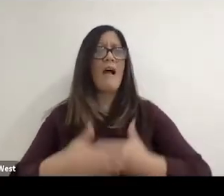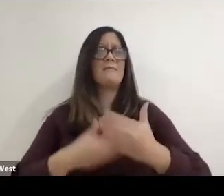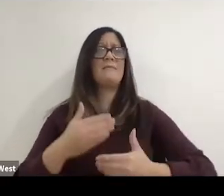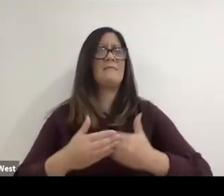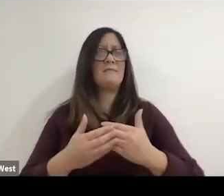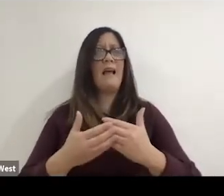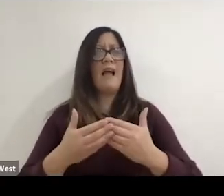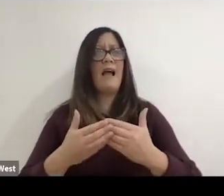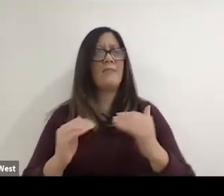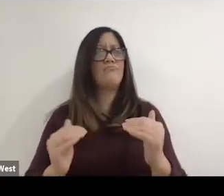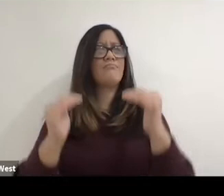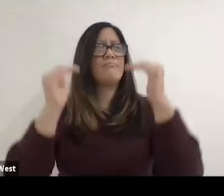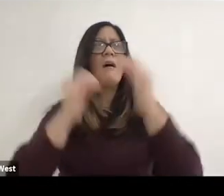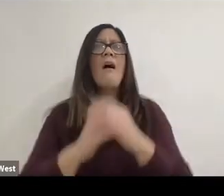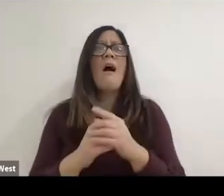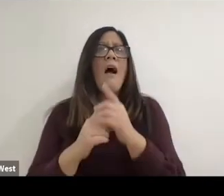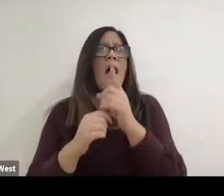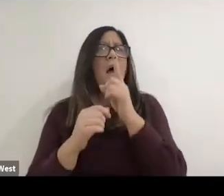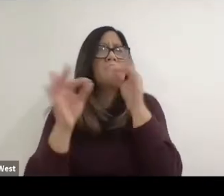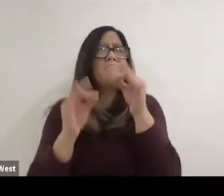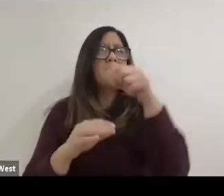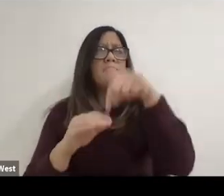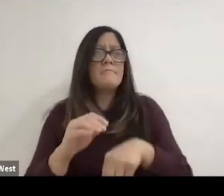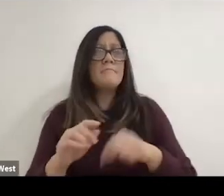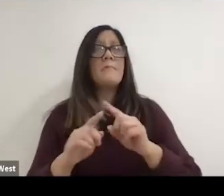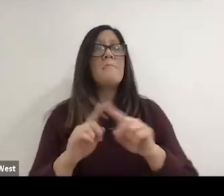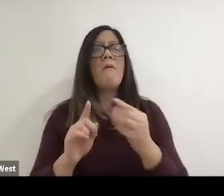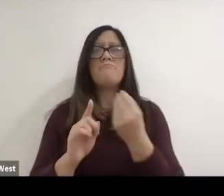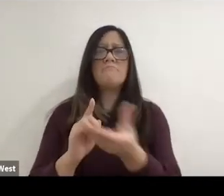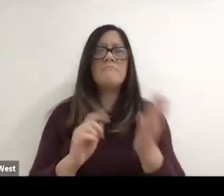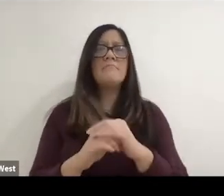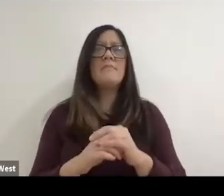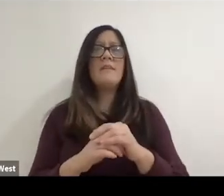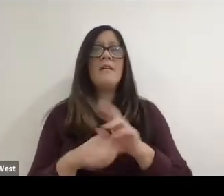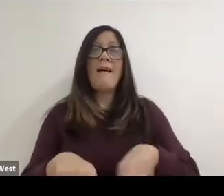So I'm not going to go into too much detail there, except to say that I was interviewed